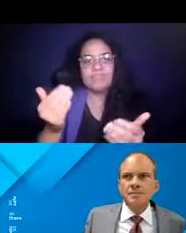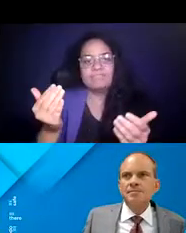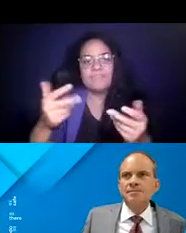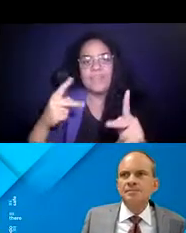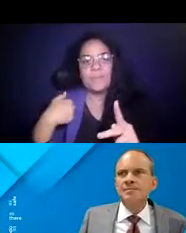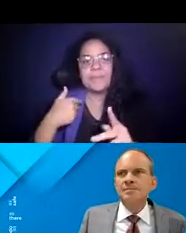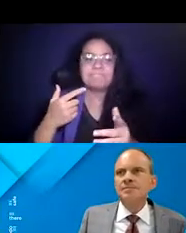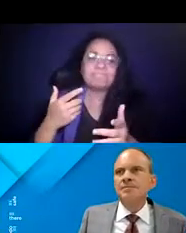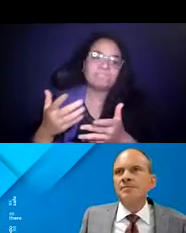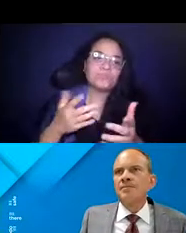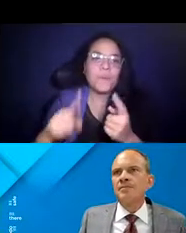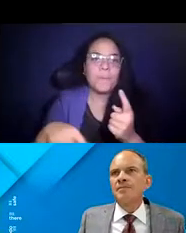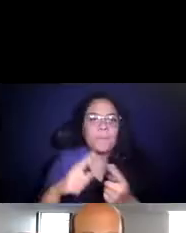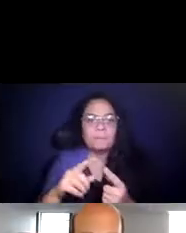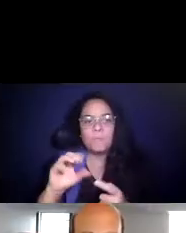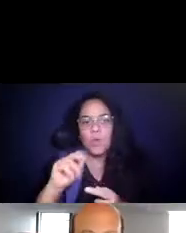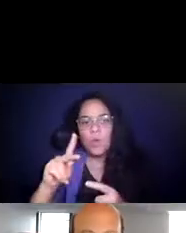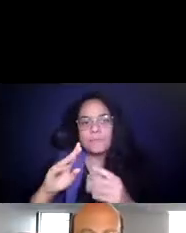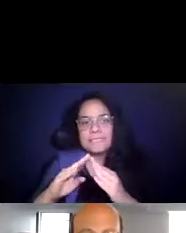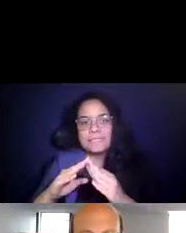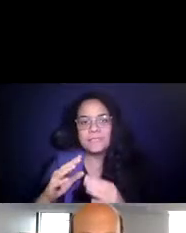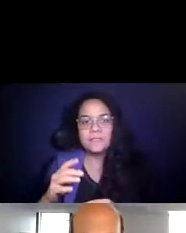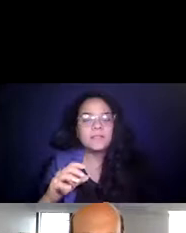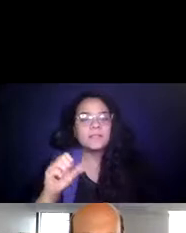14:57:42 Your system highlighted something above and beyond, the forth star for everyone